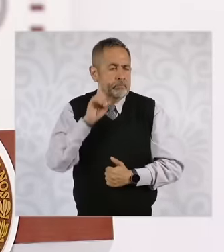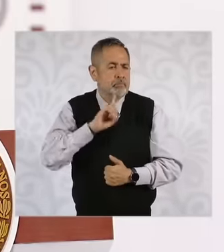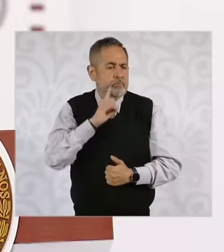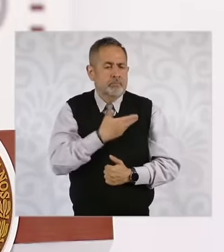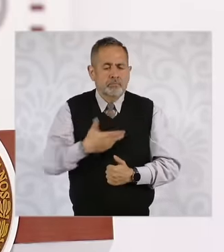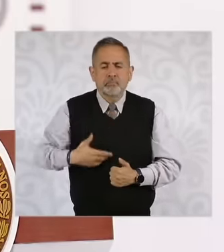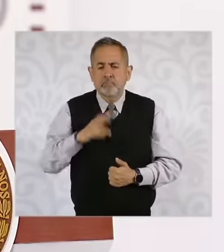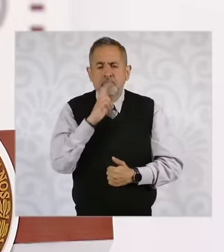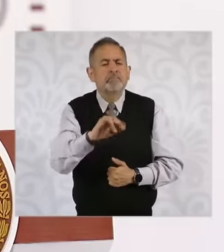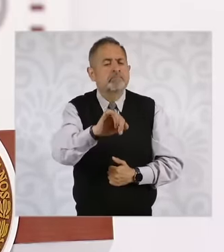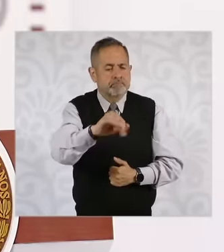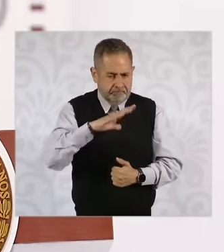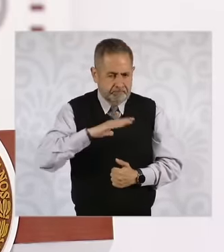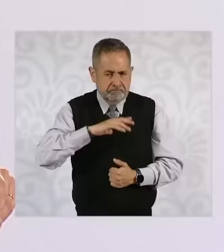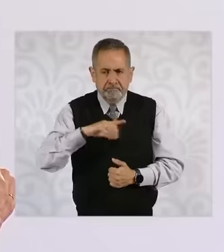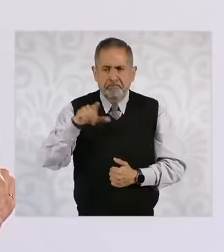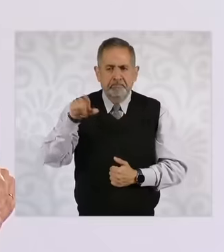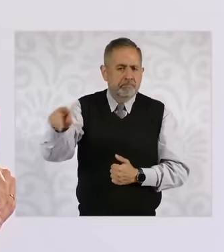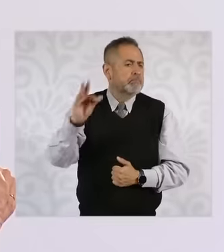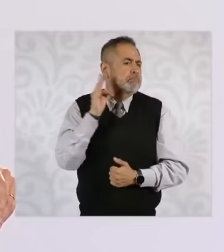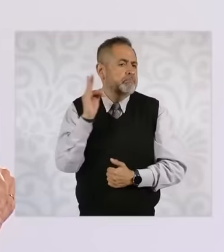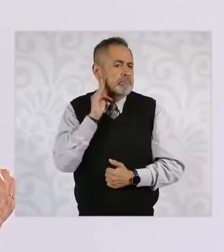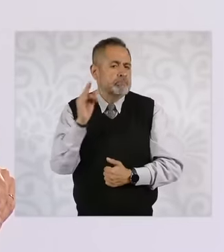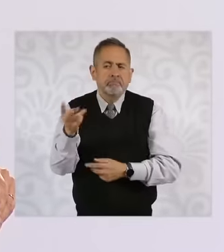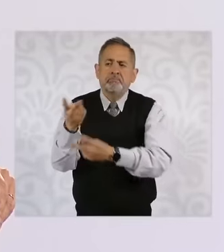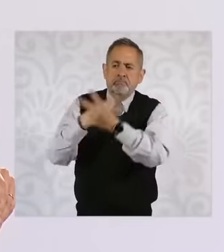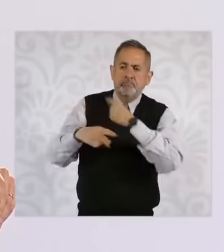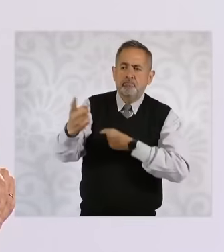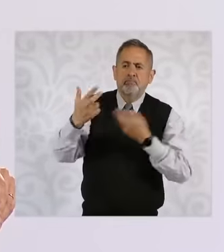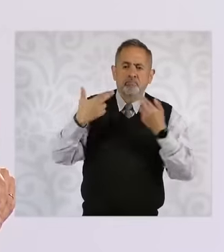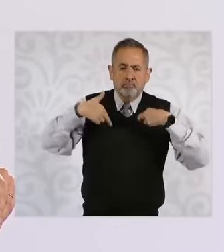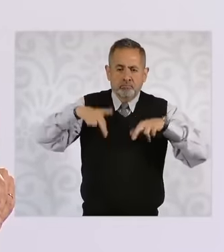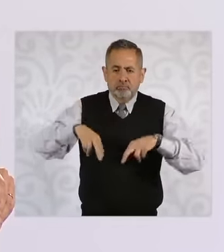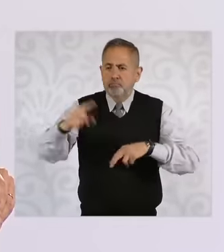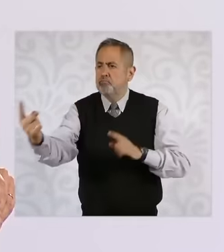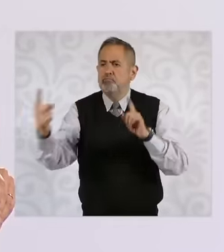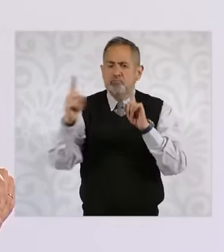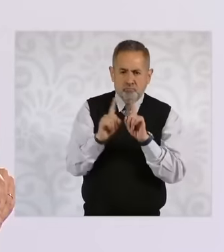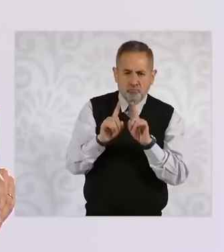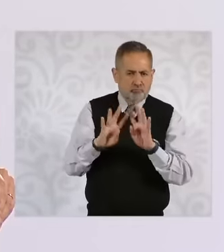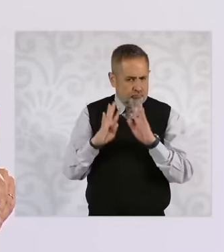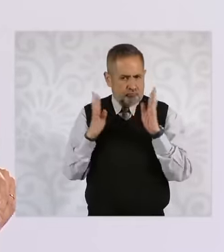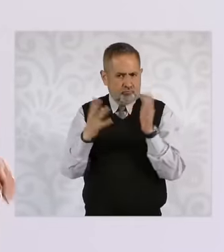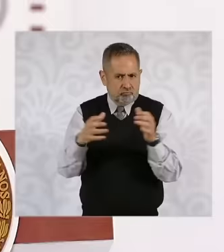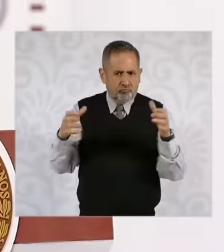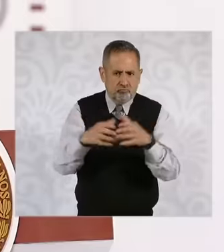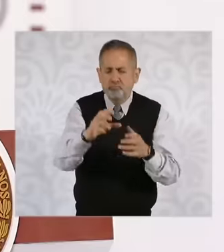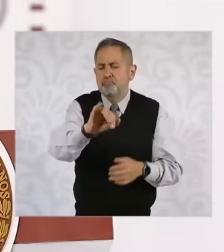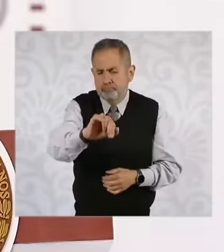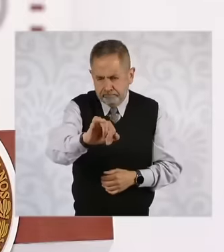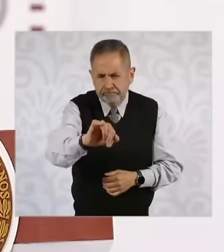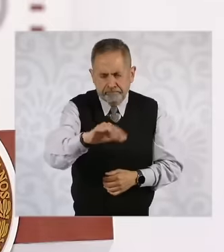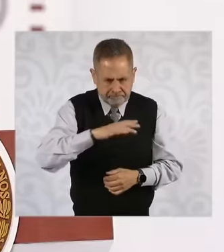of the republic in the cabinet meetings and in addition to the cabinet meetings themselves.